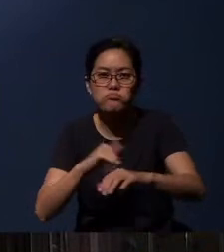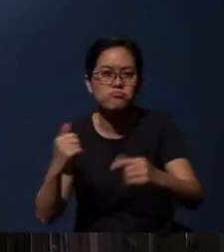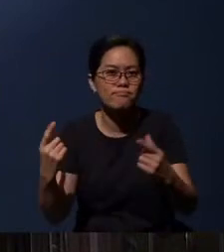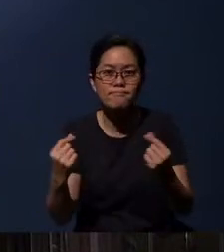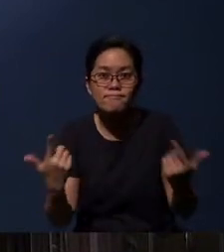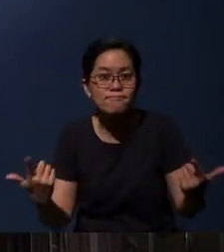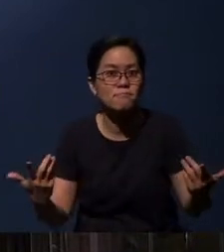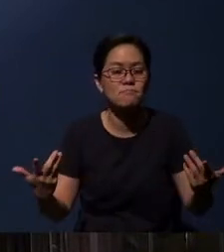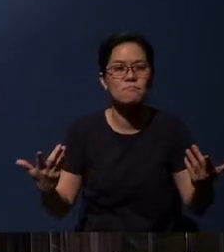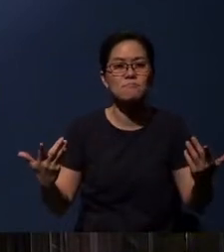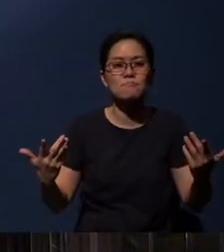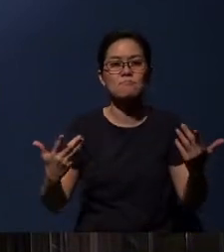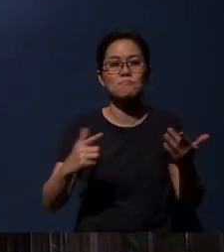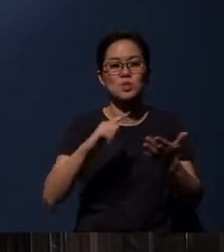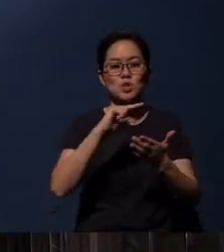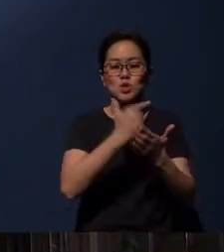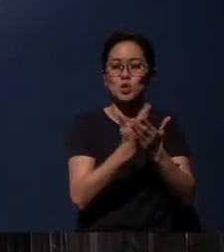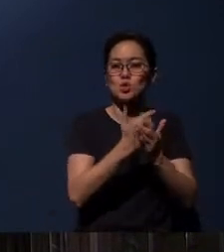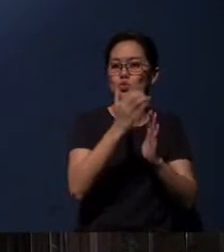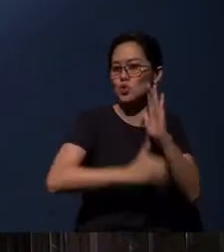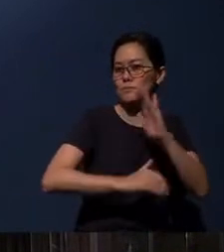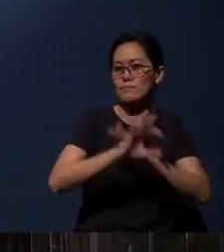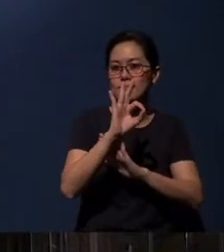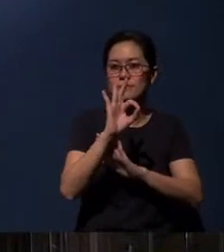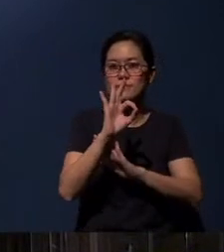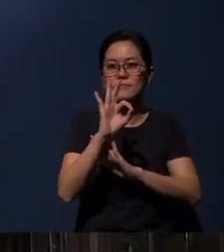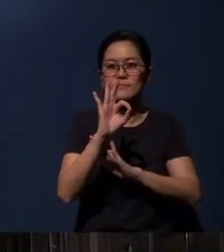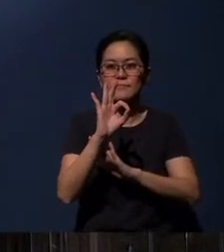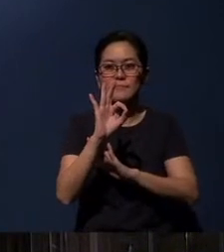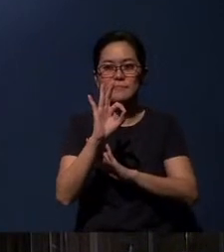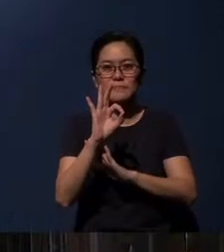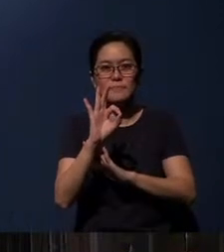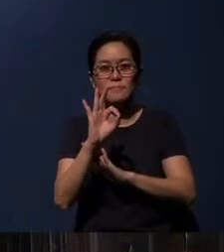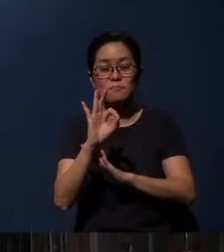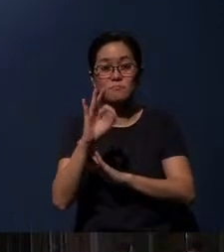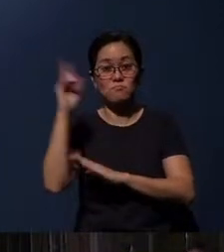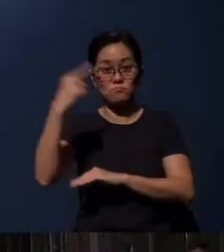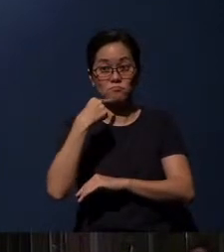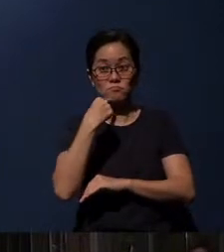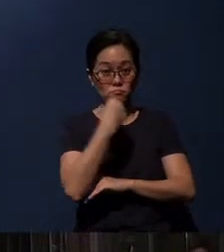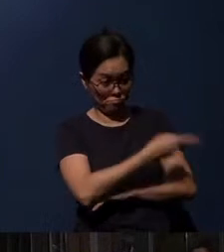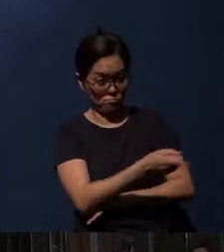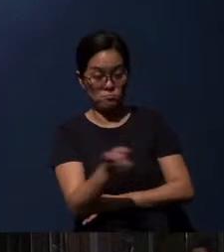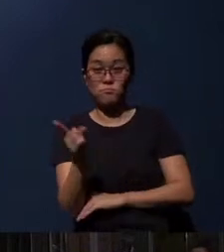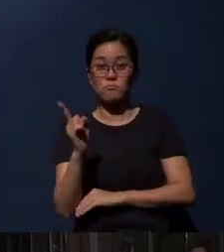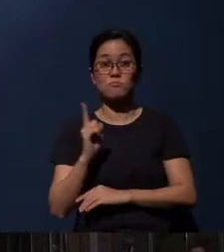Reading from Luke chapter 9 - Then He said to them all: